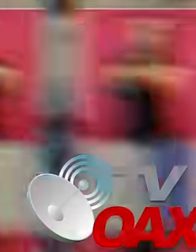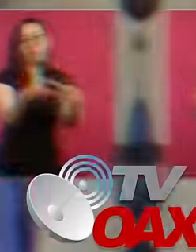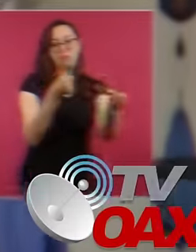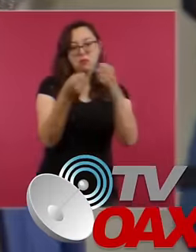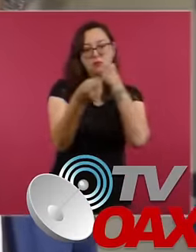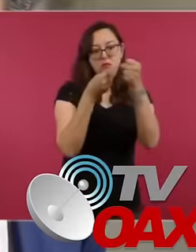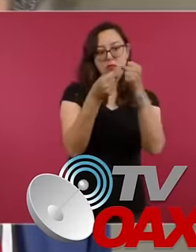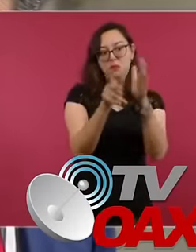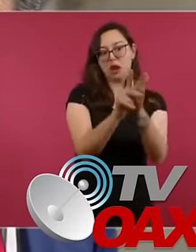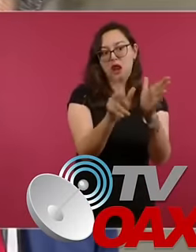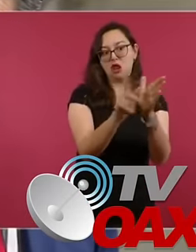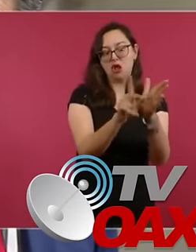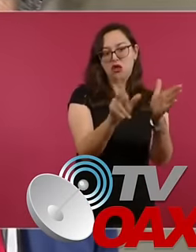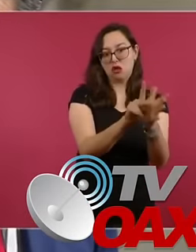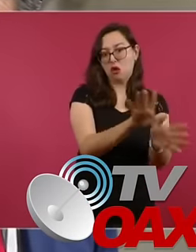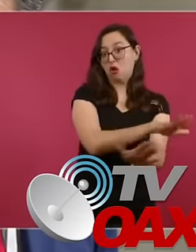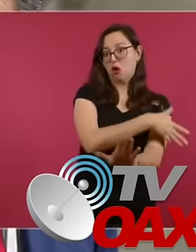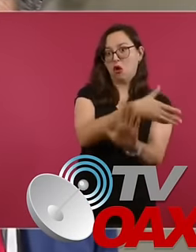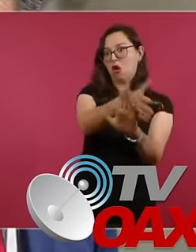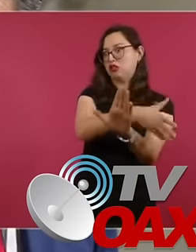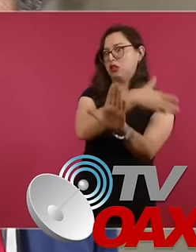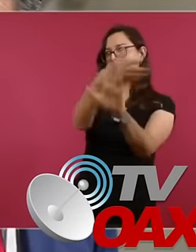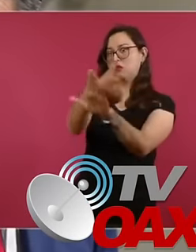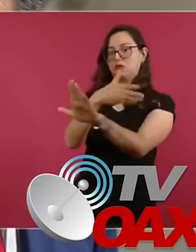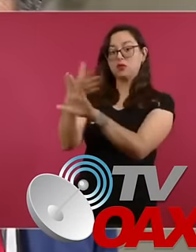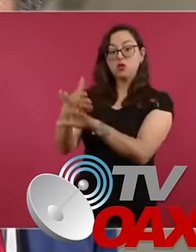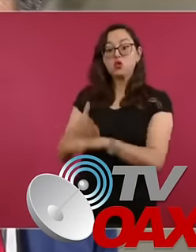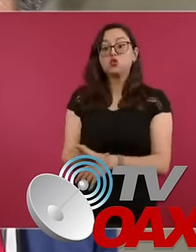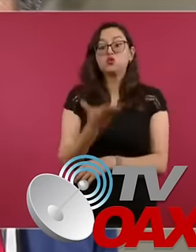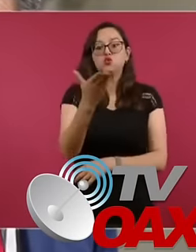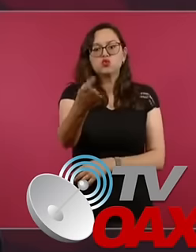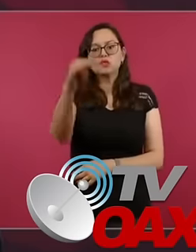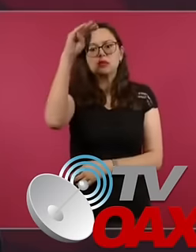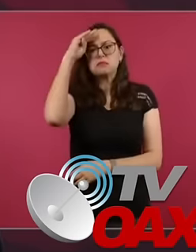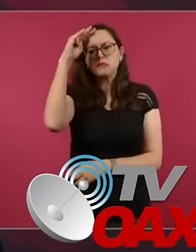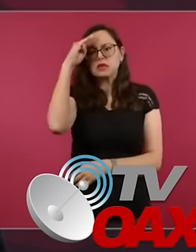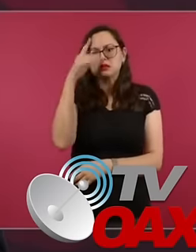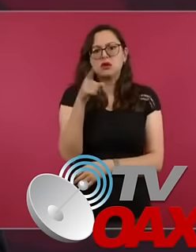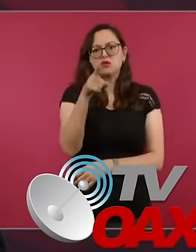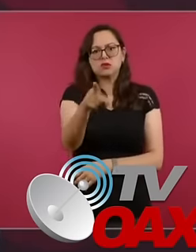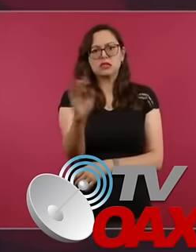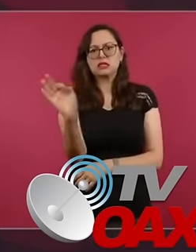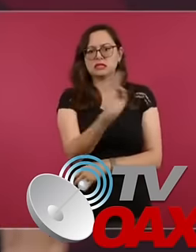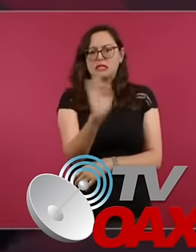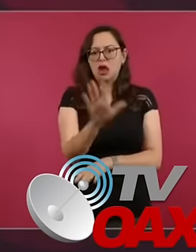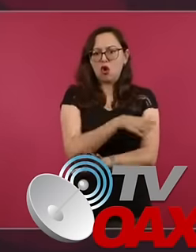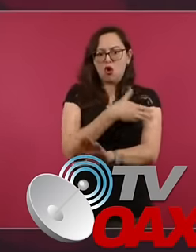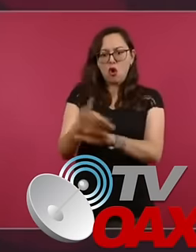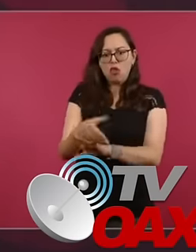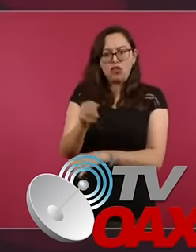shut the mouth of the reporter sent by the magazine Proceso Let's see this dialogue where the